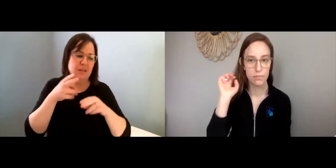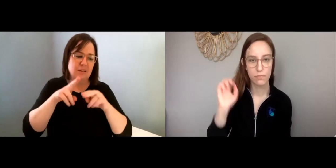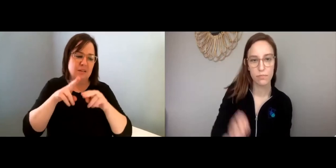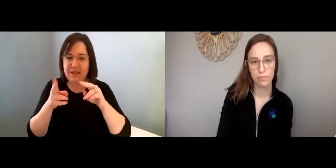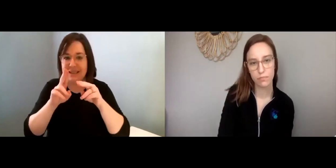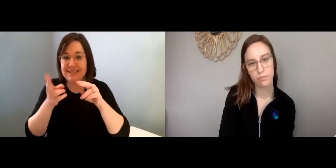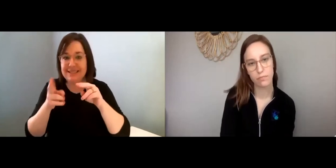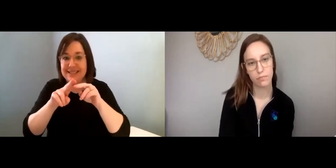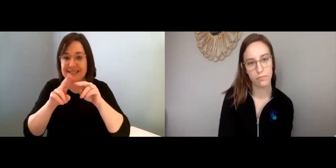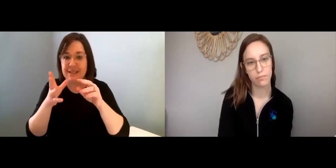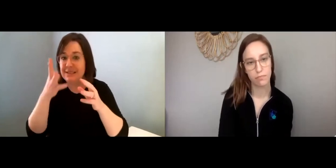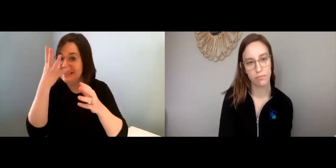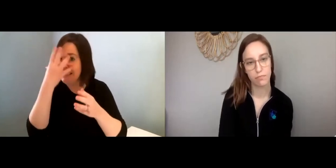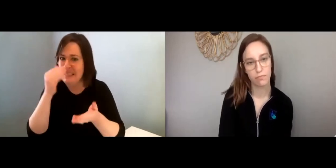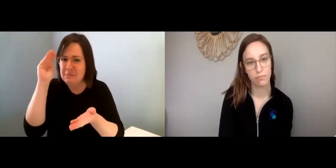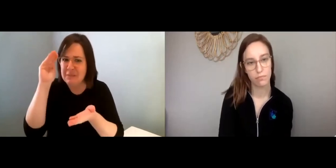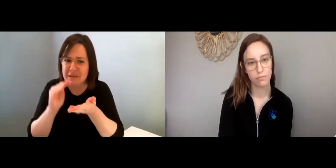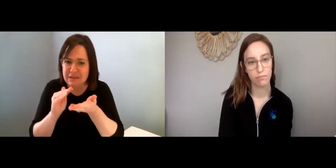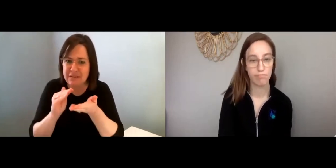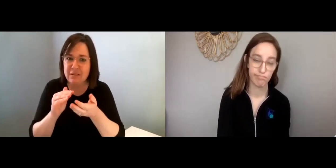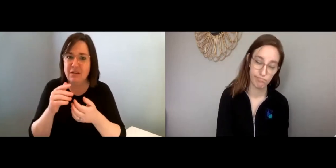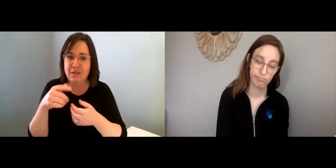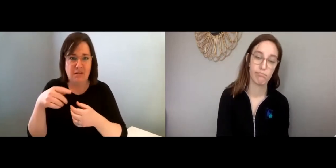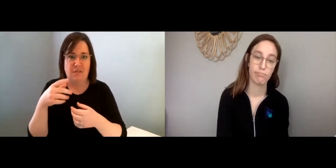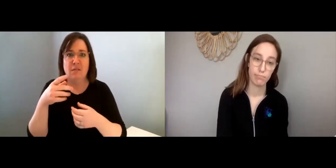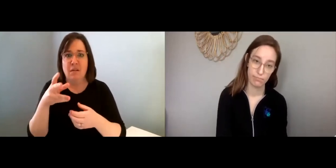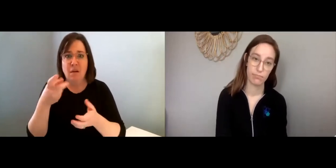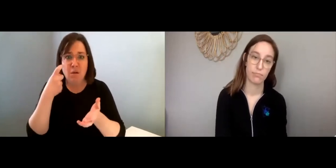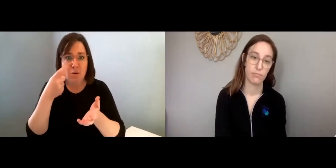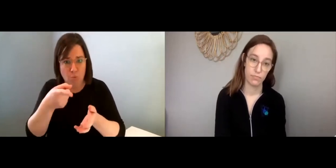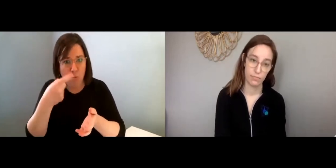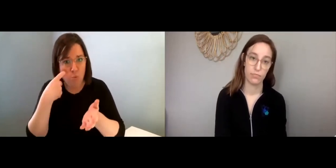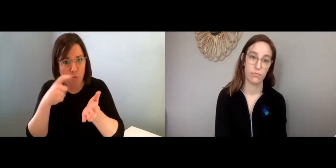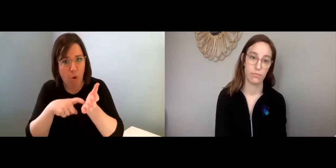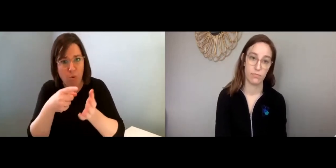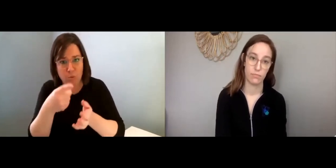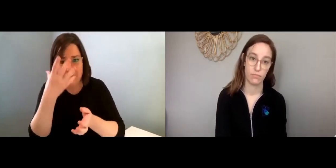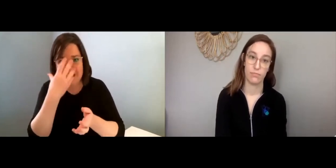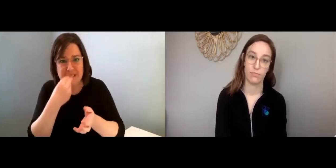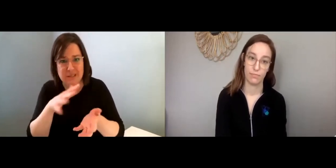And sadness also means— well, like sometimes people have a hard time sleeping.